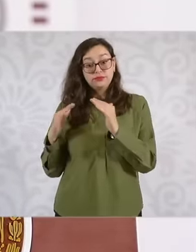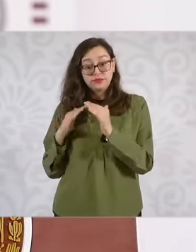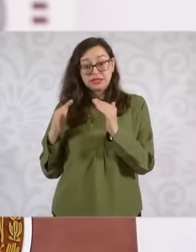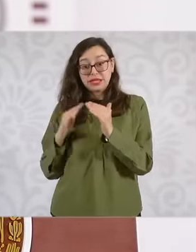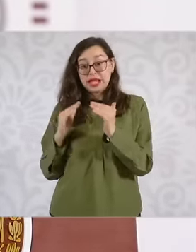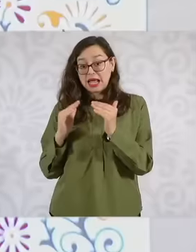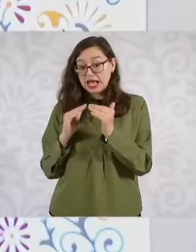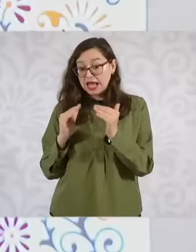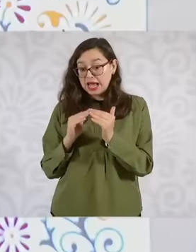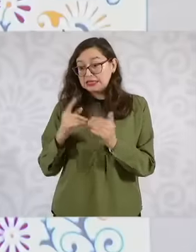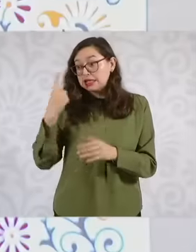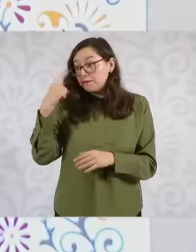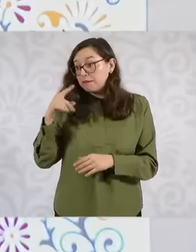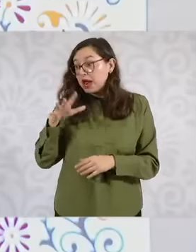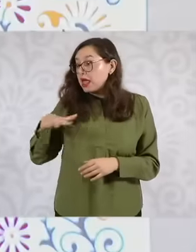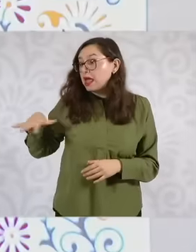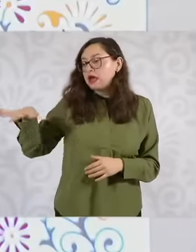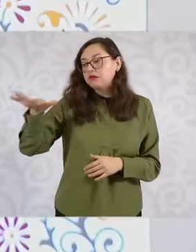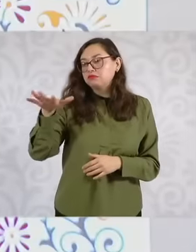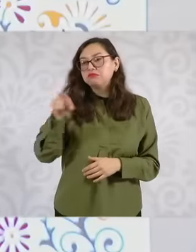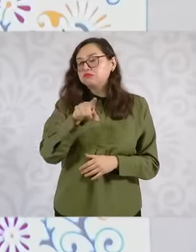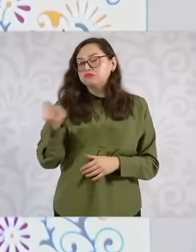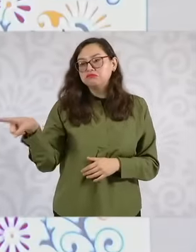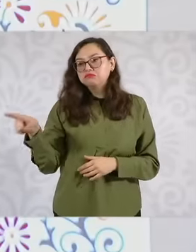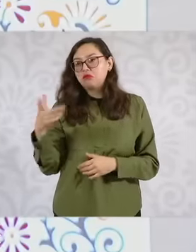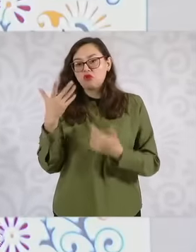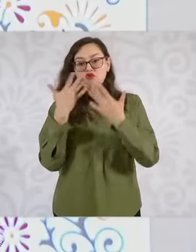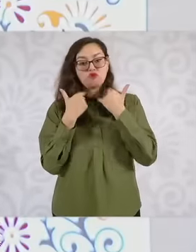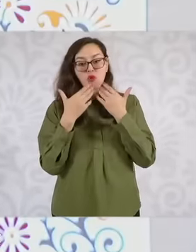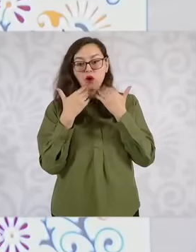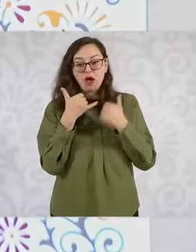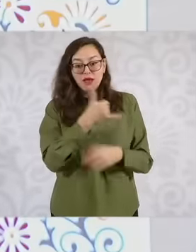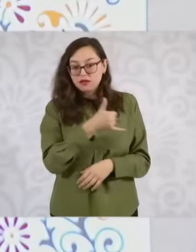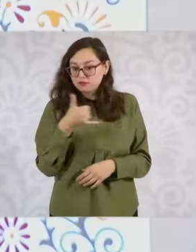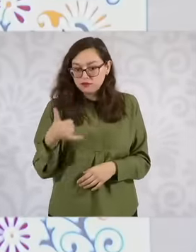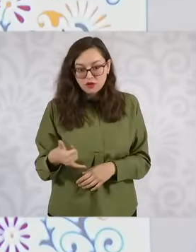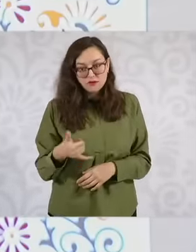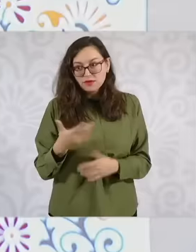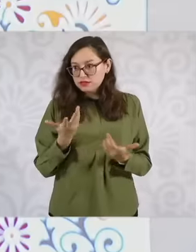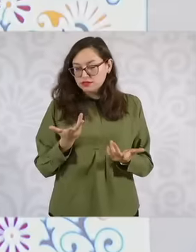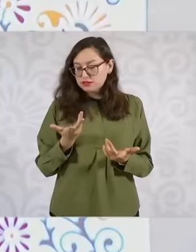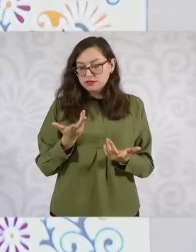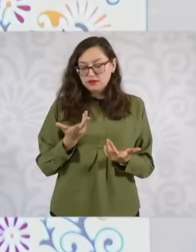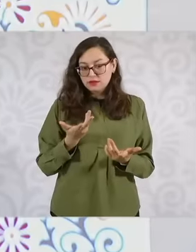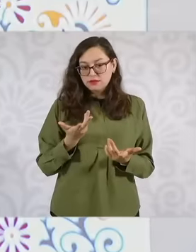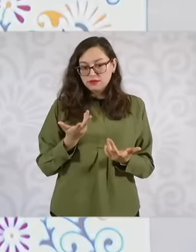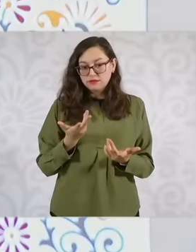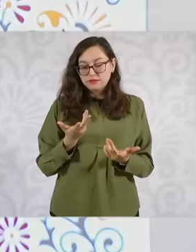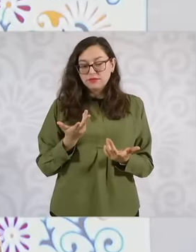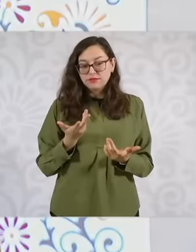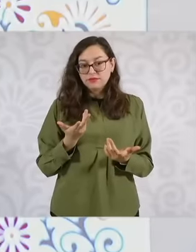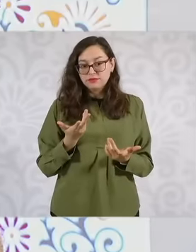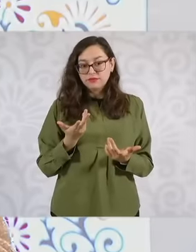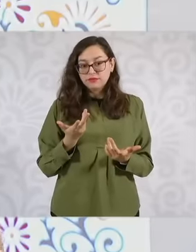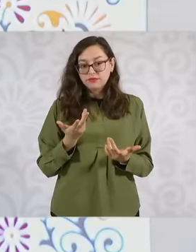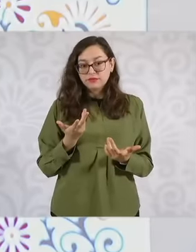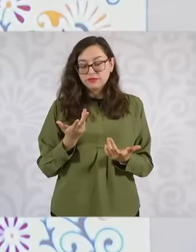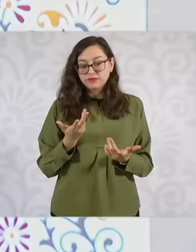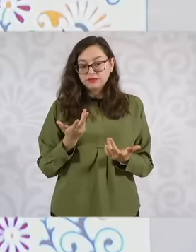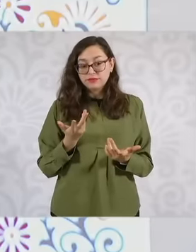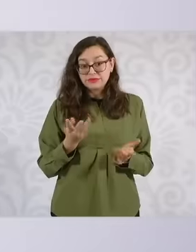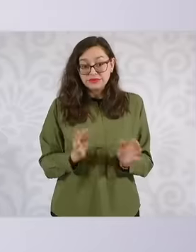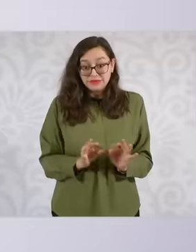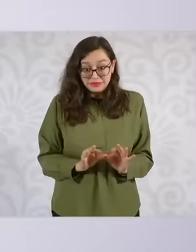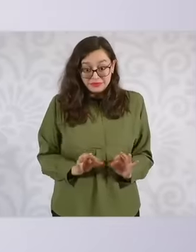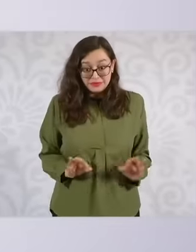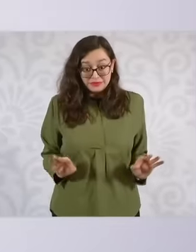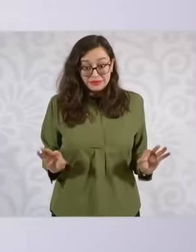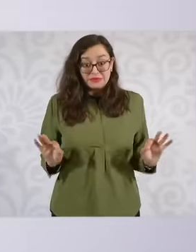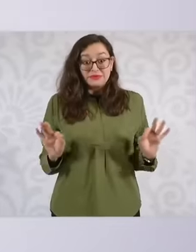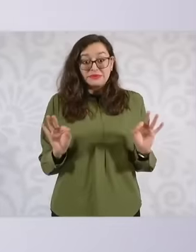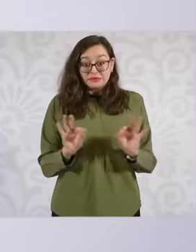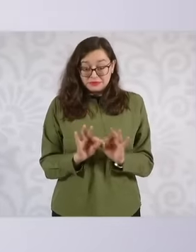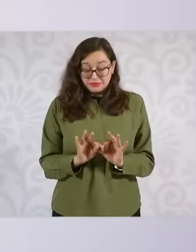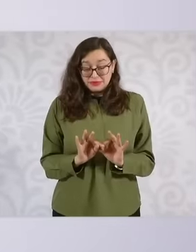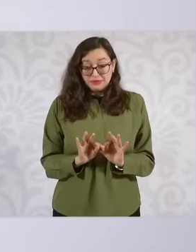who do not have infonavid, which are housing, this is important because the conavi model is that